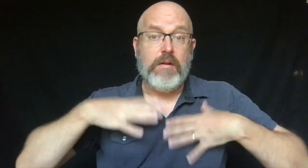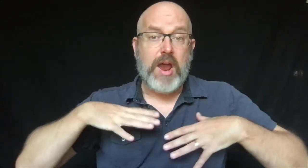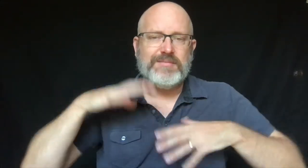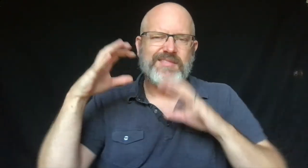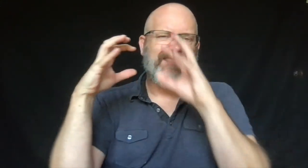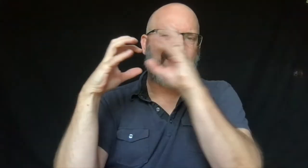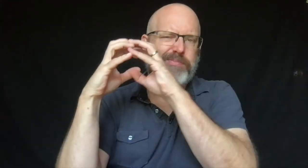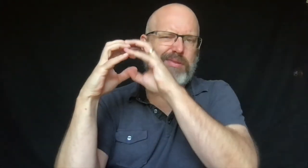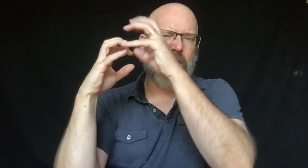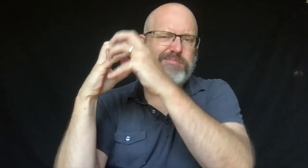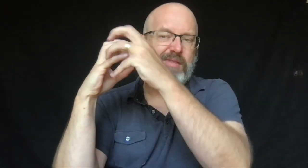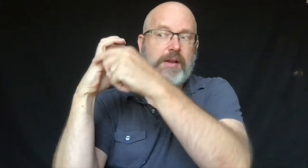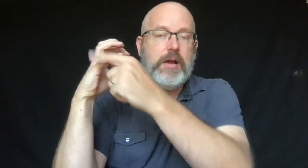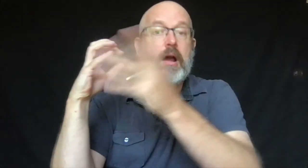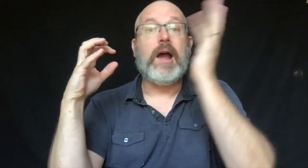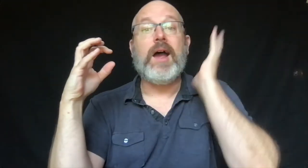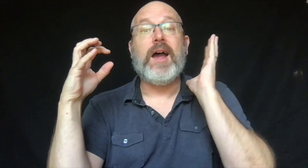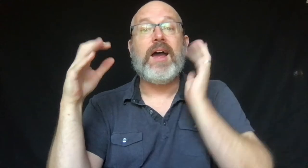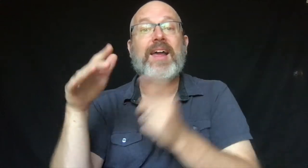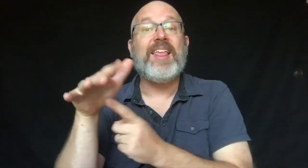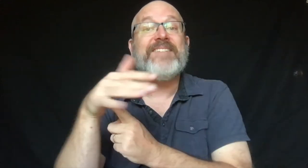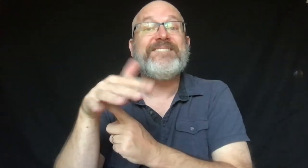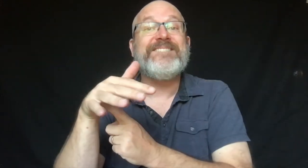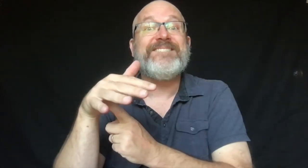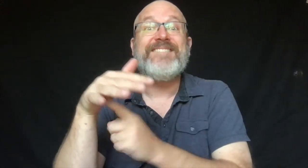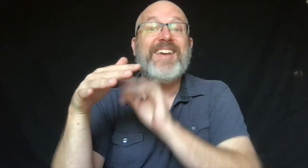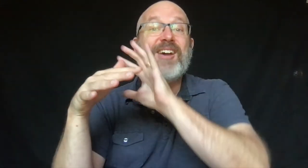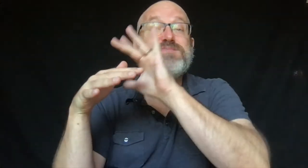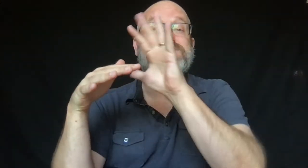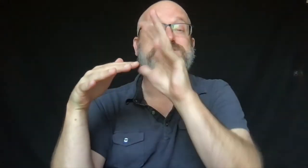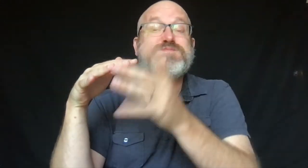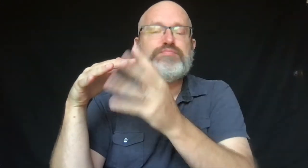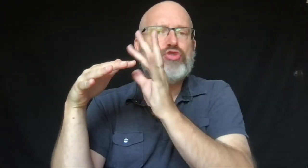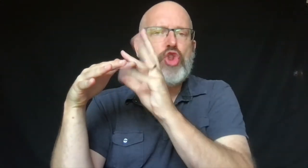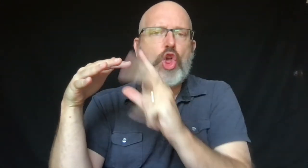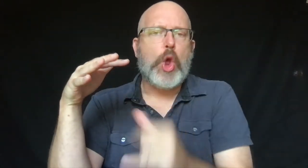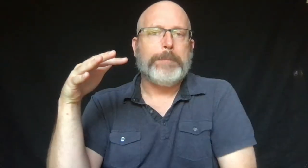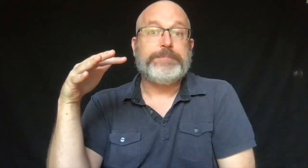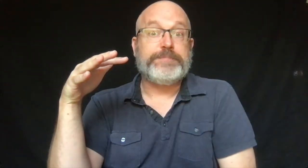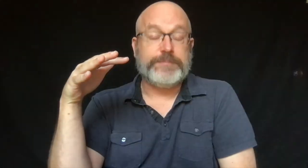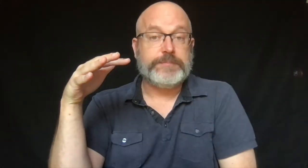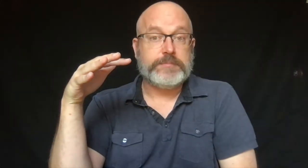strange-looking trees with clothing hanging where the leaves should be,